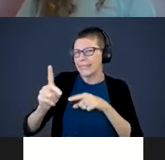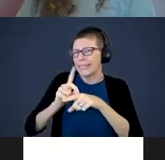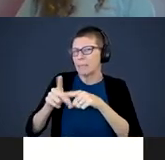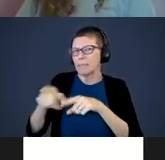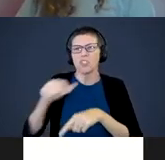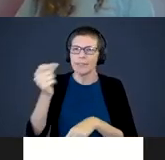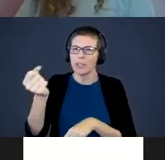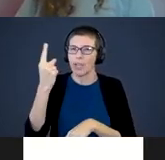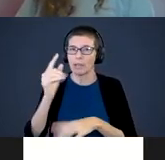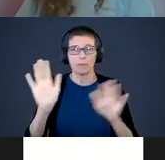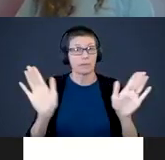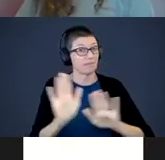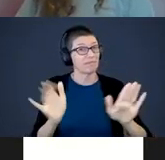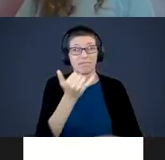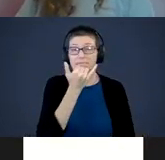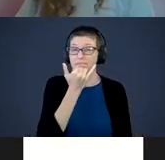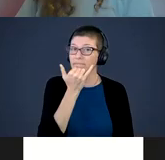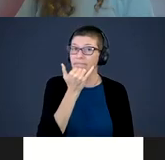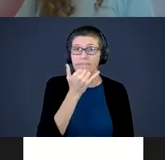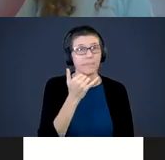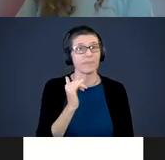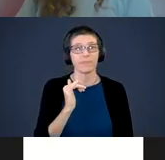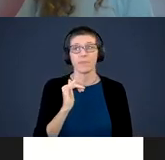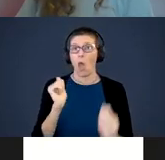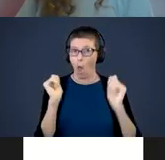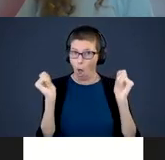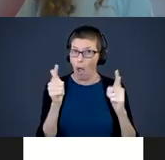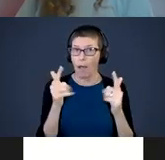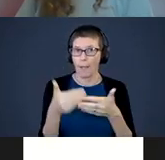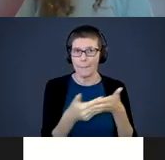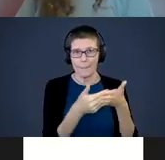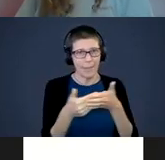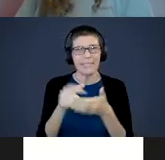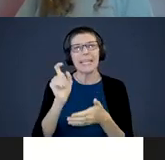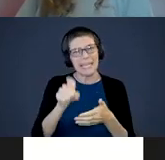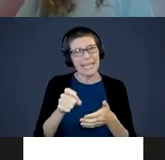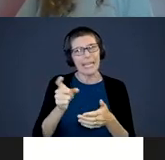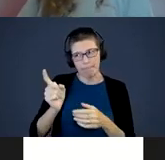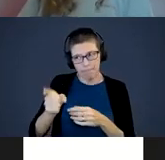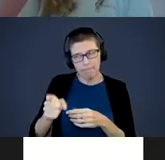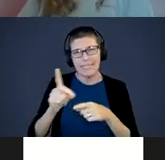That is a mistake because all babies need discipline. I don't mean punishment.